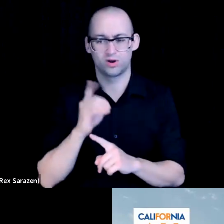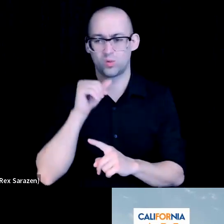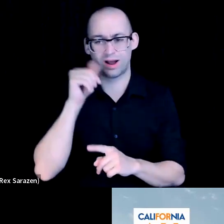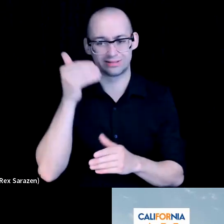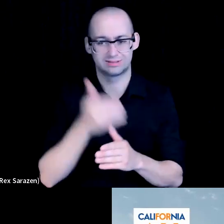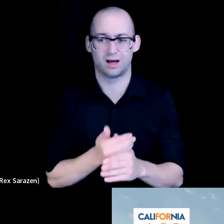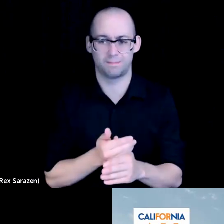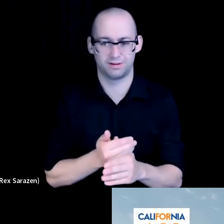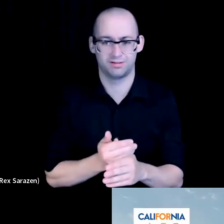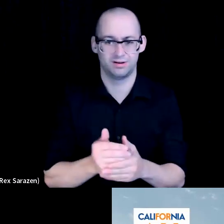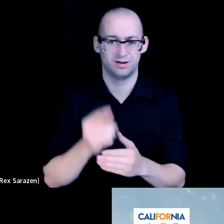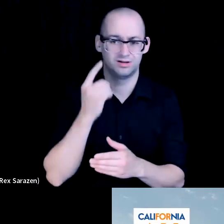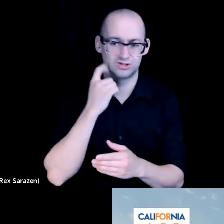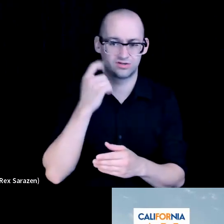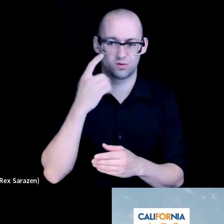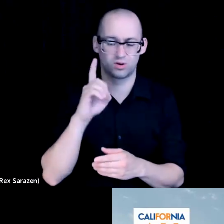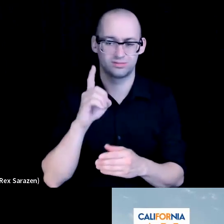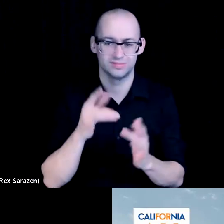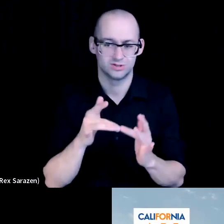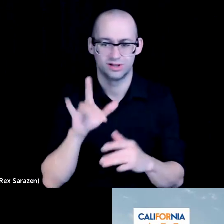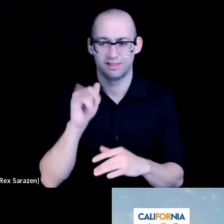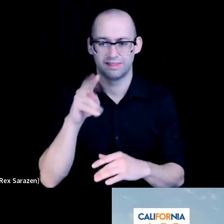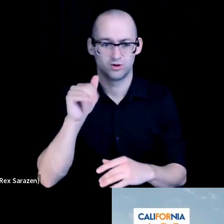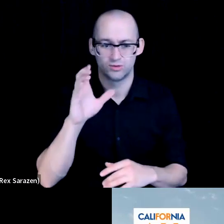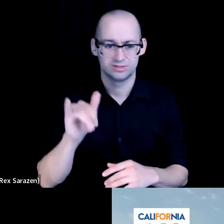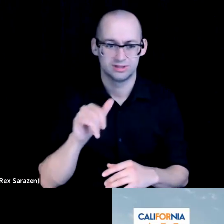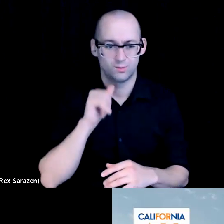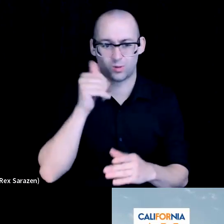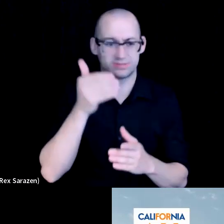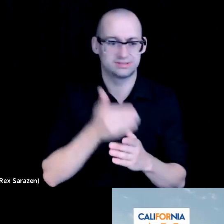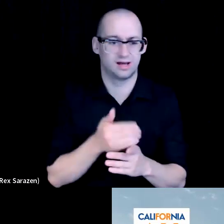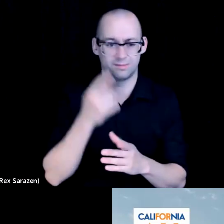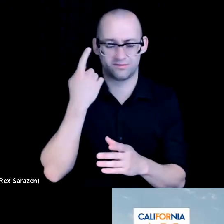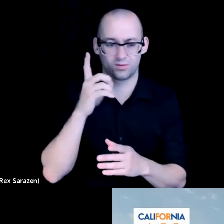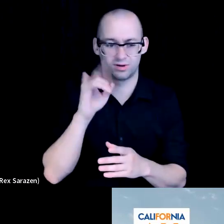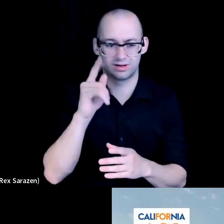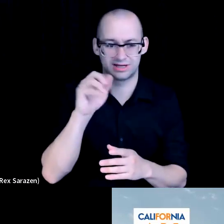Just digital literacy for folks, and we don't stop at digital equity meeting you're connected